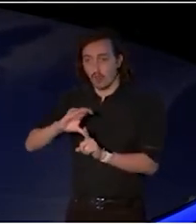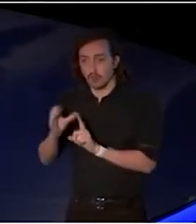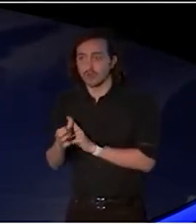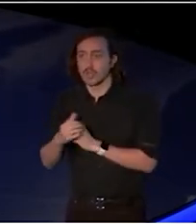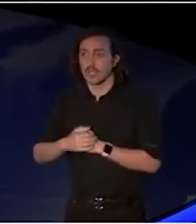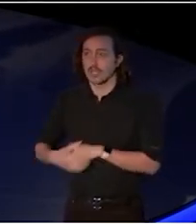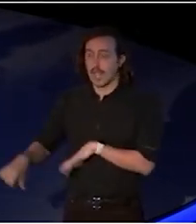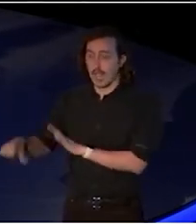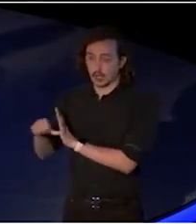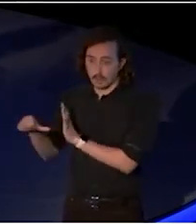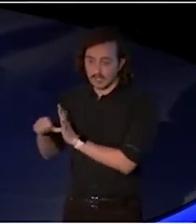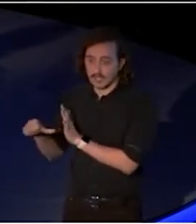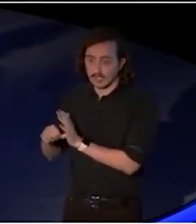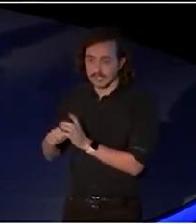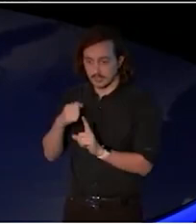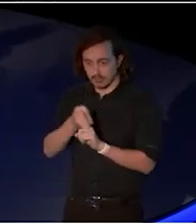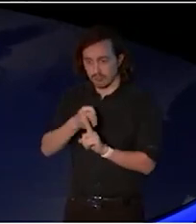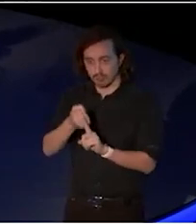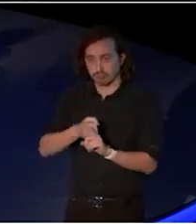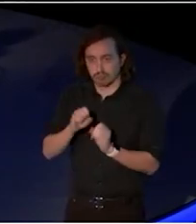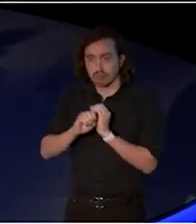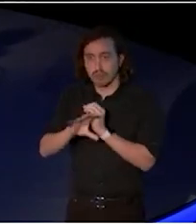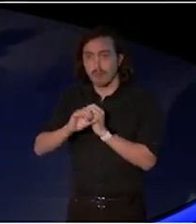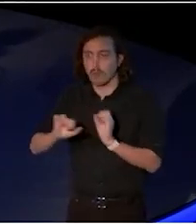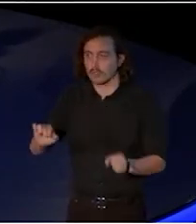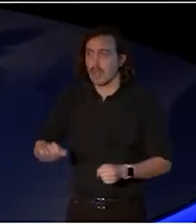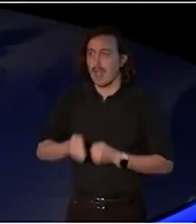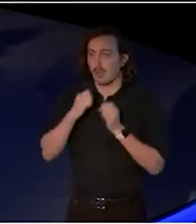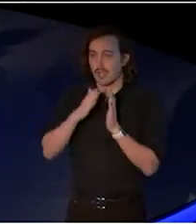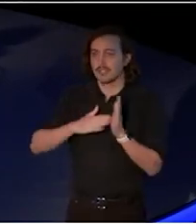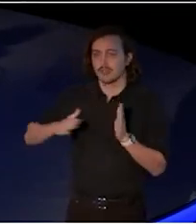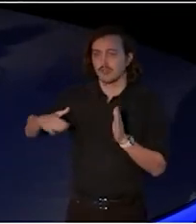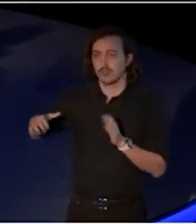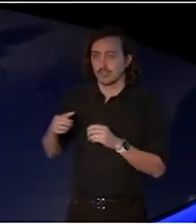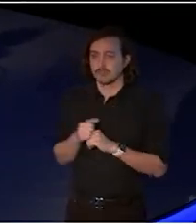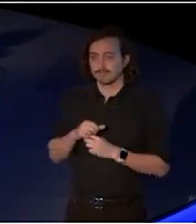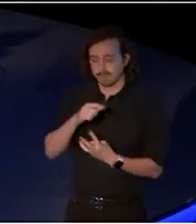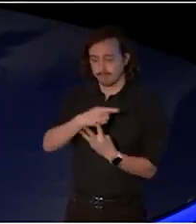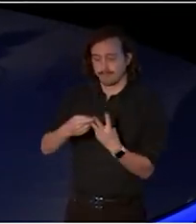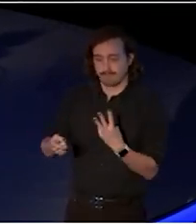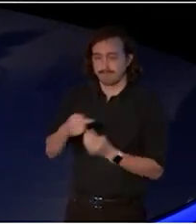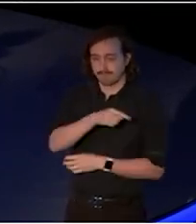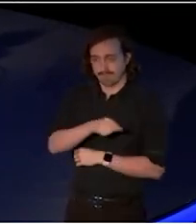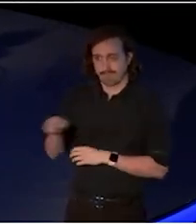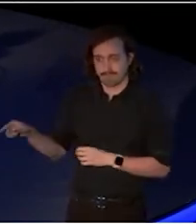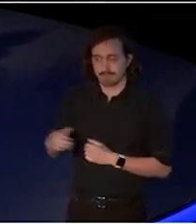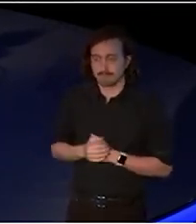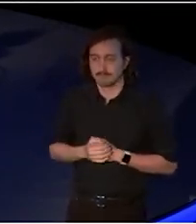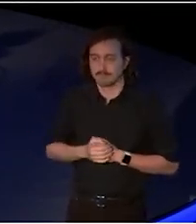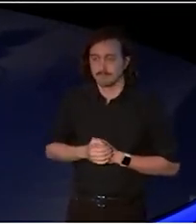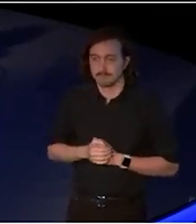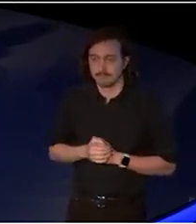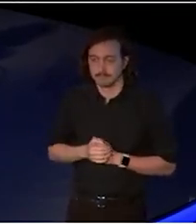So we have a role there to promote and indeed advocate for it. Terribly important.